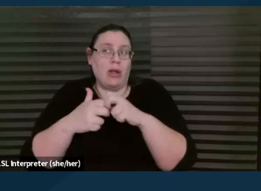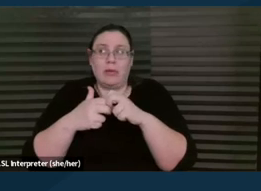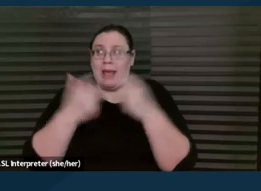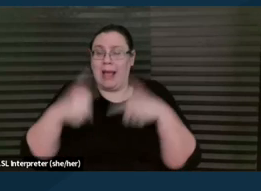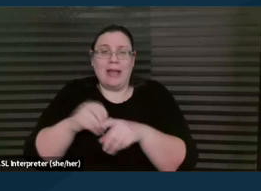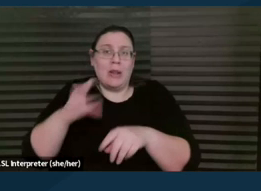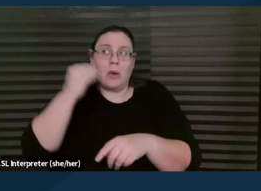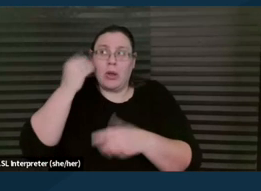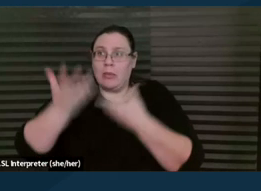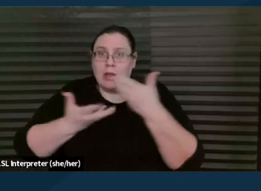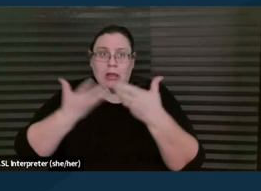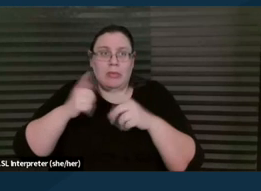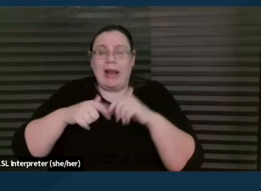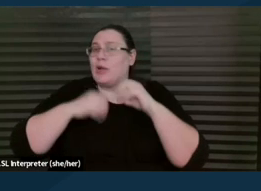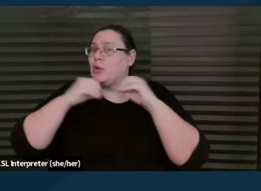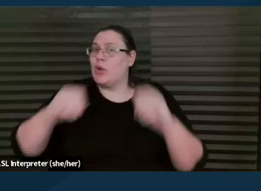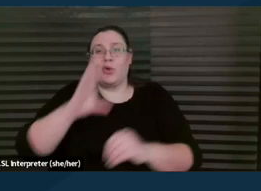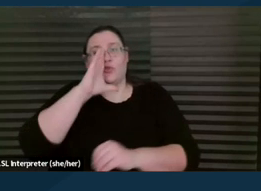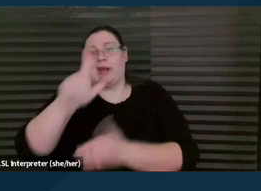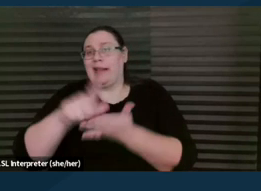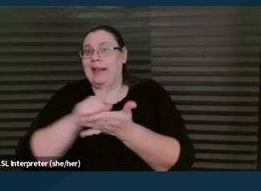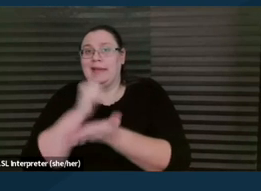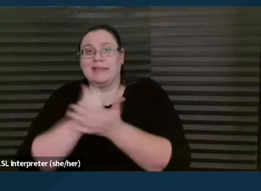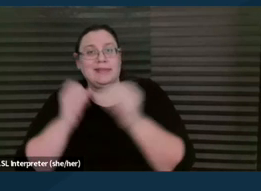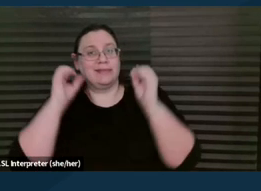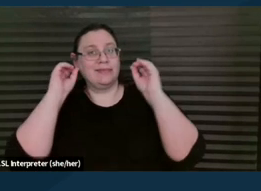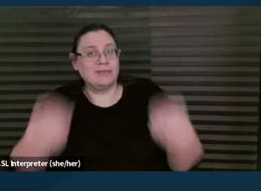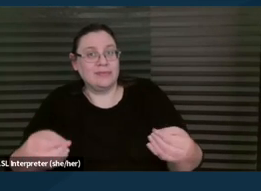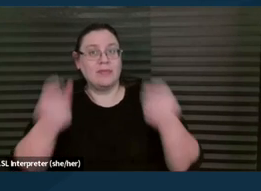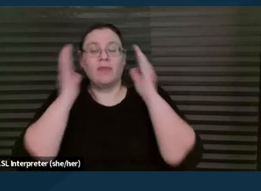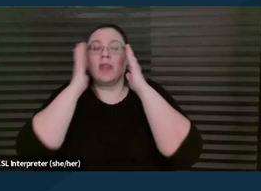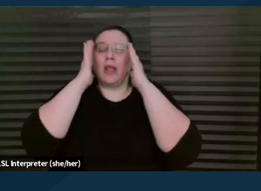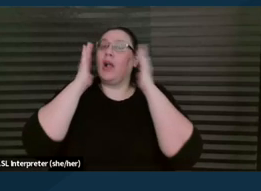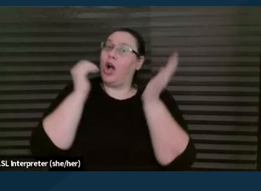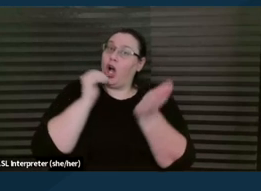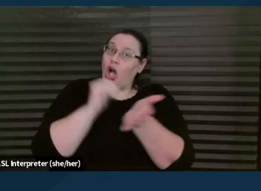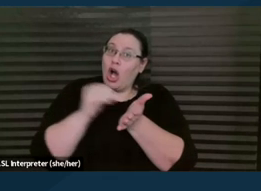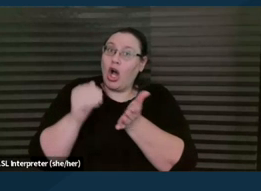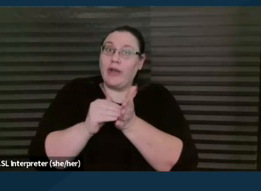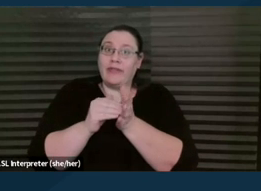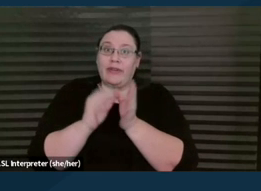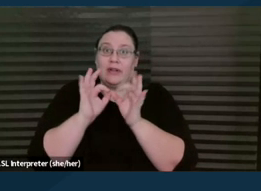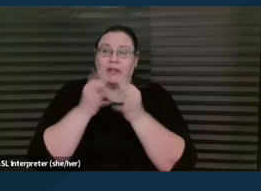direct legal assistance. And so, you know, they're often reaching out more to community organizations